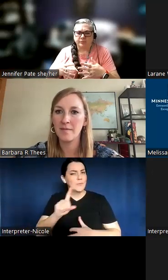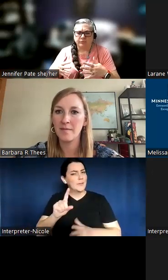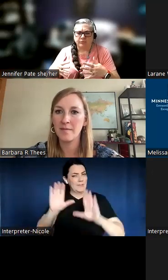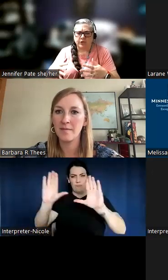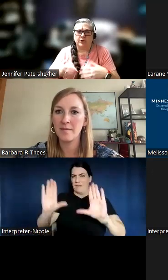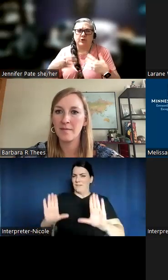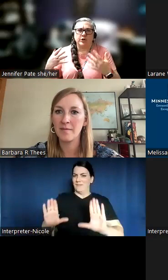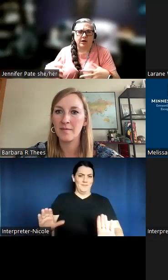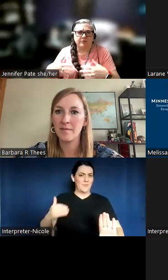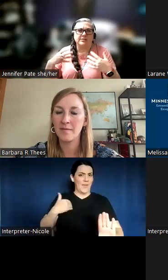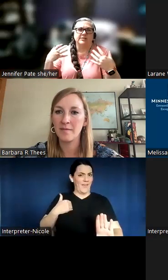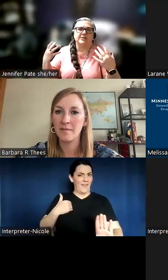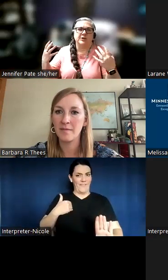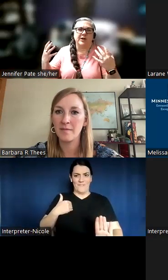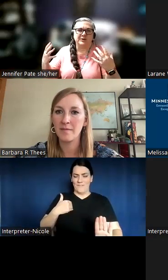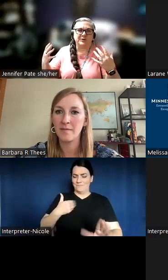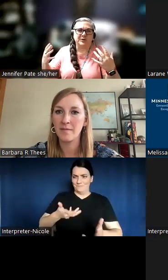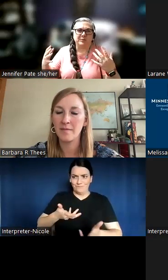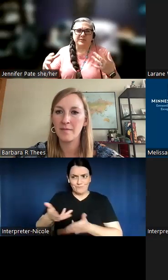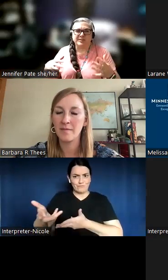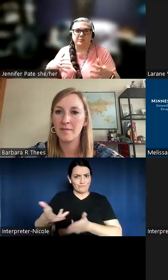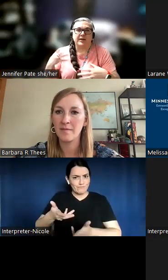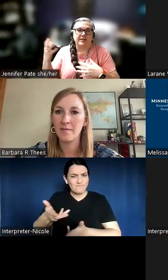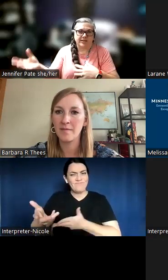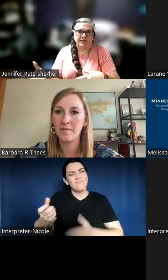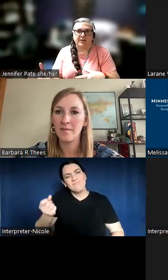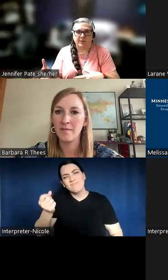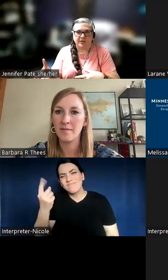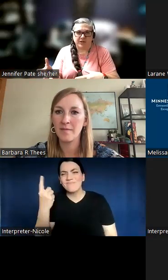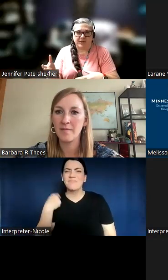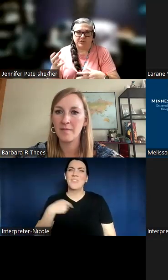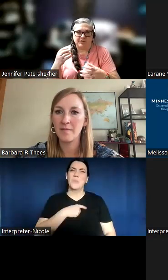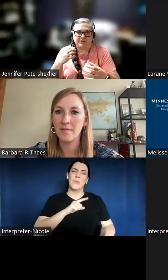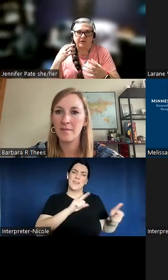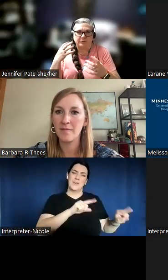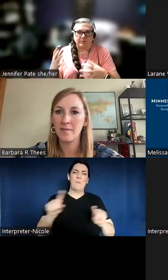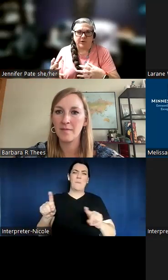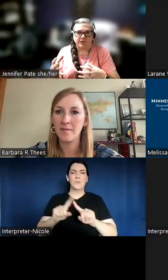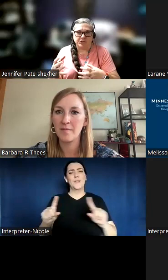You go to conferences and you participate in things like the Open Education Librarianship